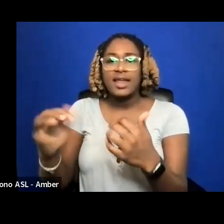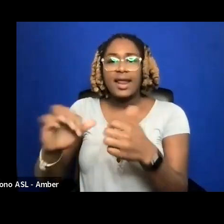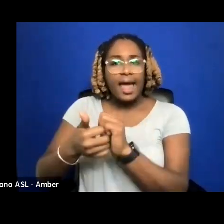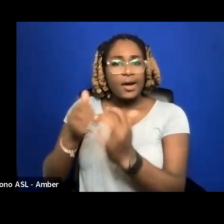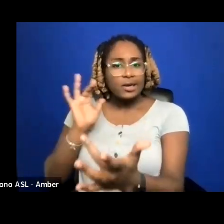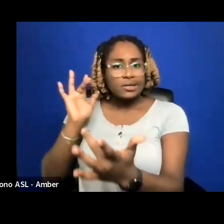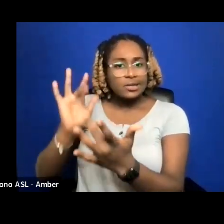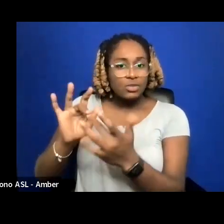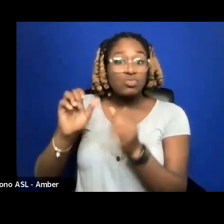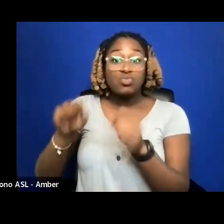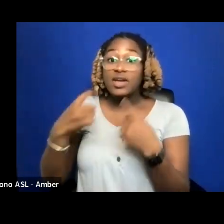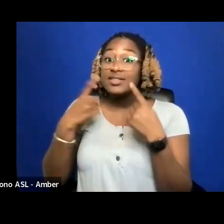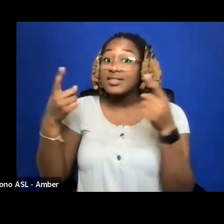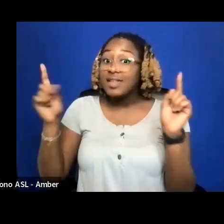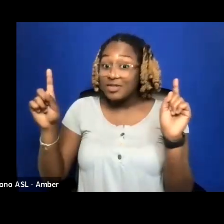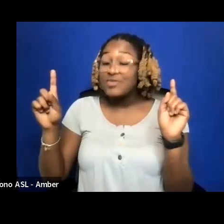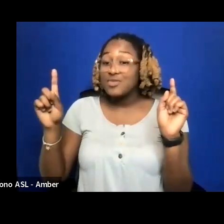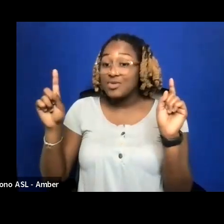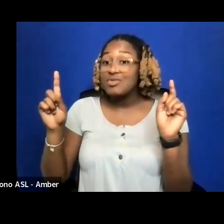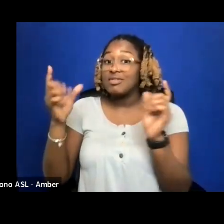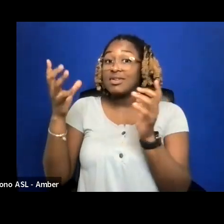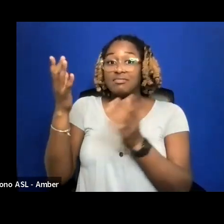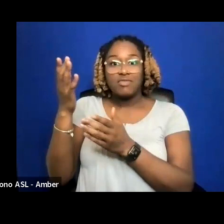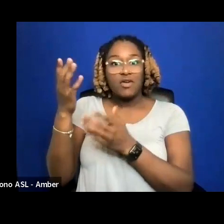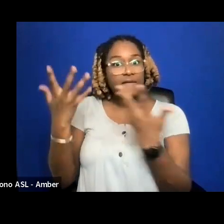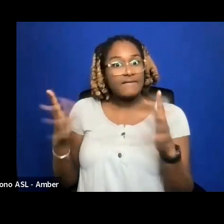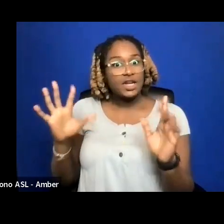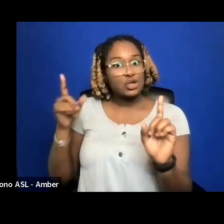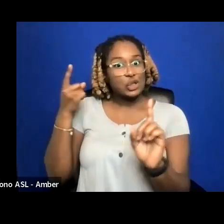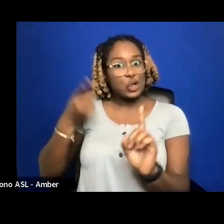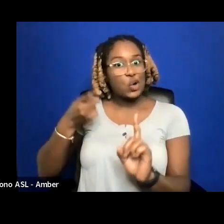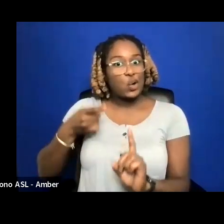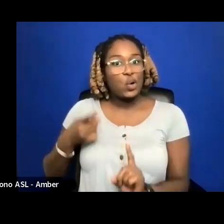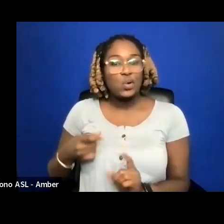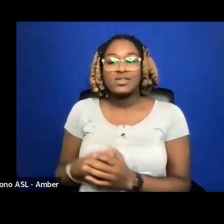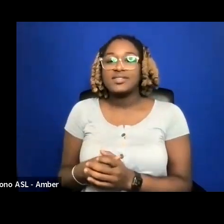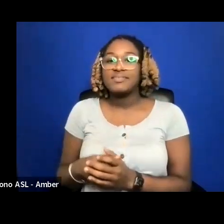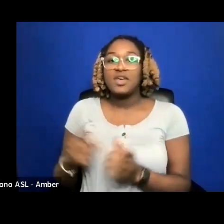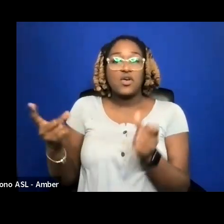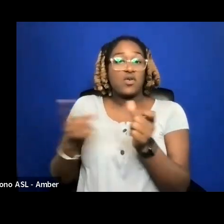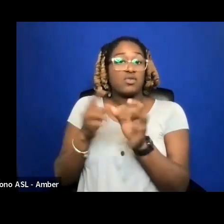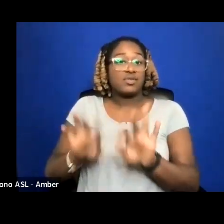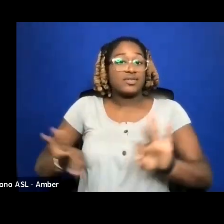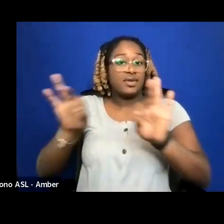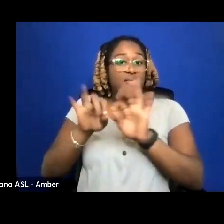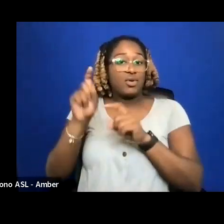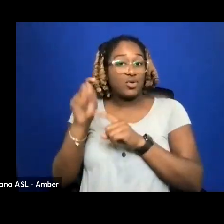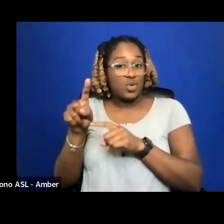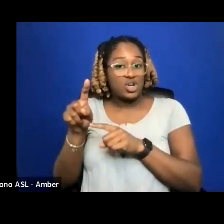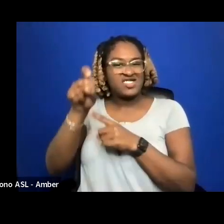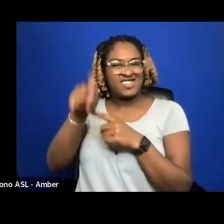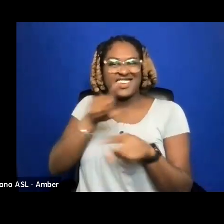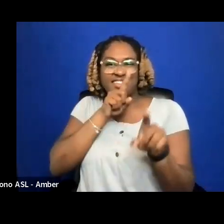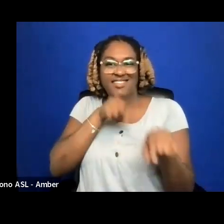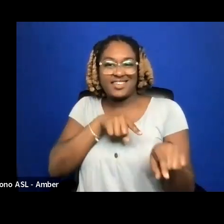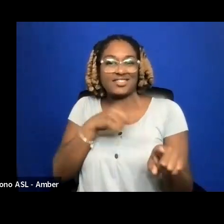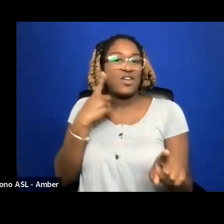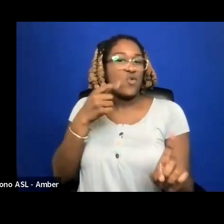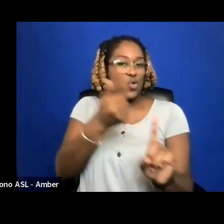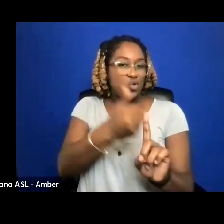SOME OF YOUR GOALS. WHICH BRINGS ME TO THE FIRST IMPORTANT QUESTION YOU NEED TO ANSWER FOR YOURSELF AS WE BEGIN TO